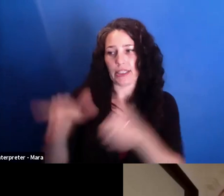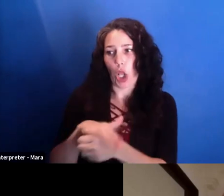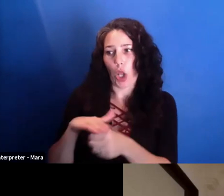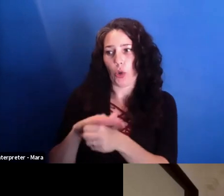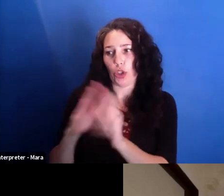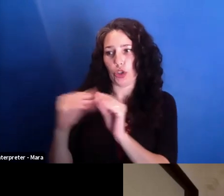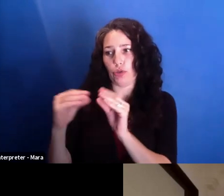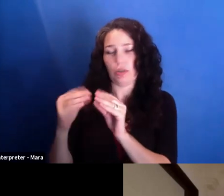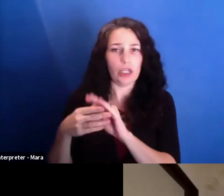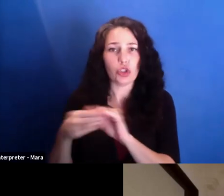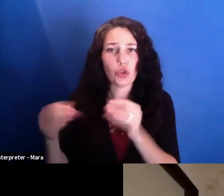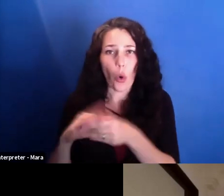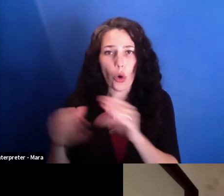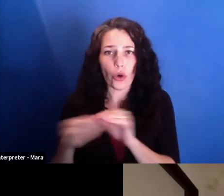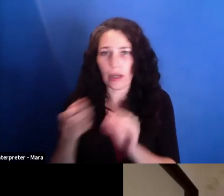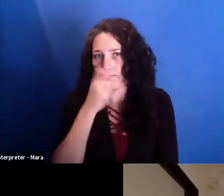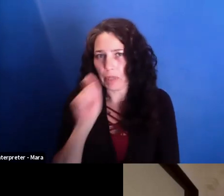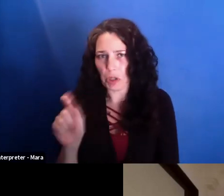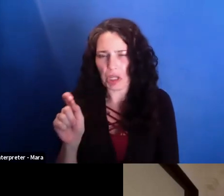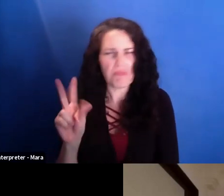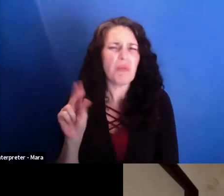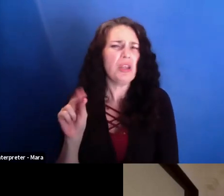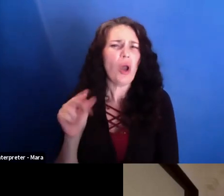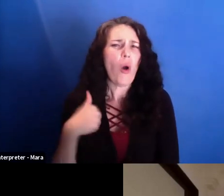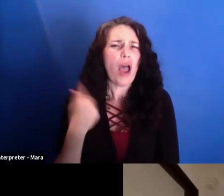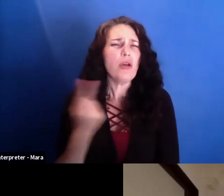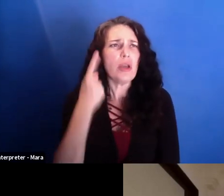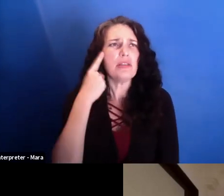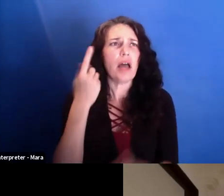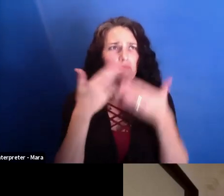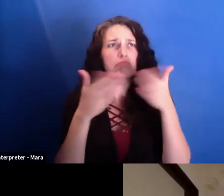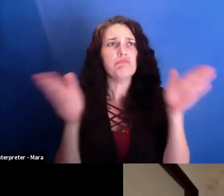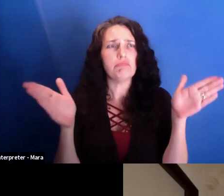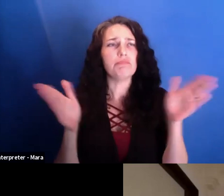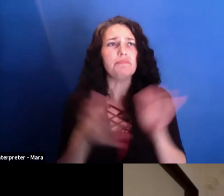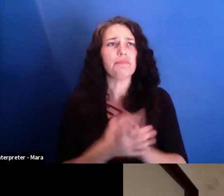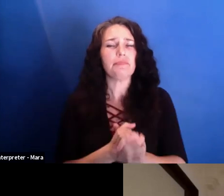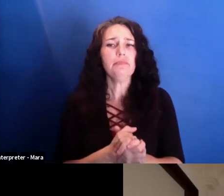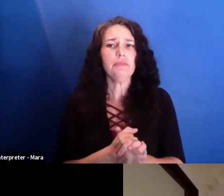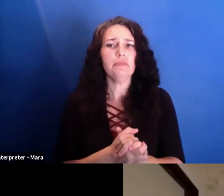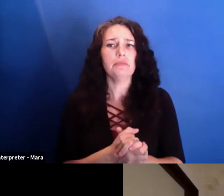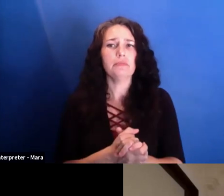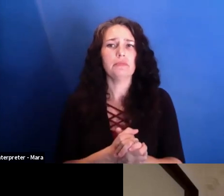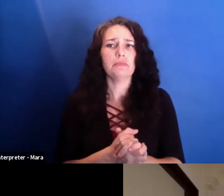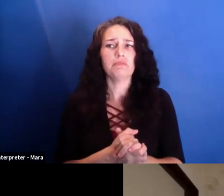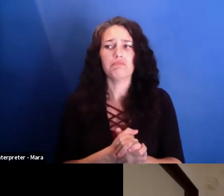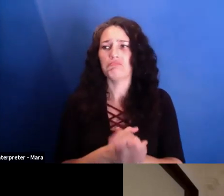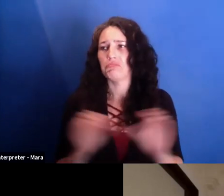So no, in my head, it's always a nationless, cultureless